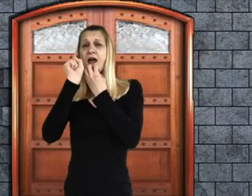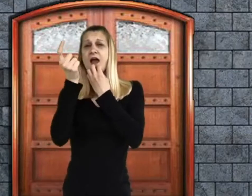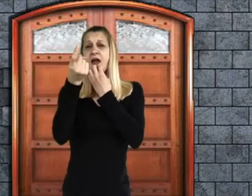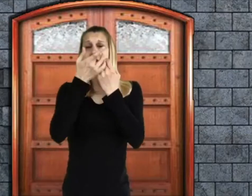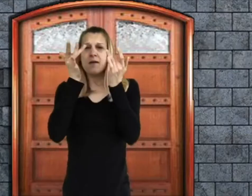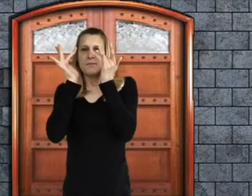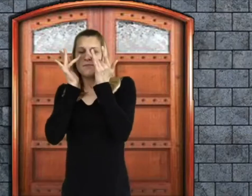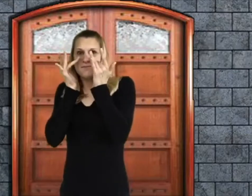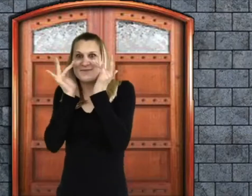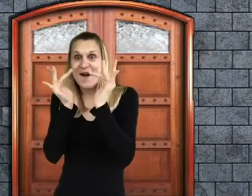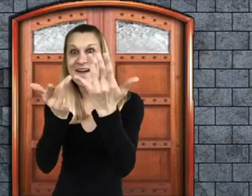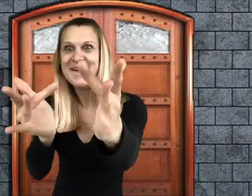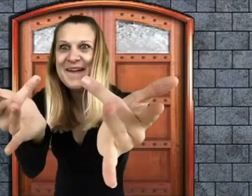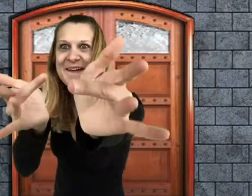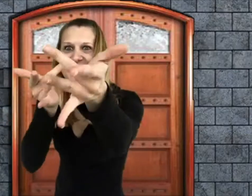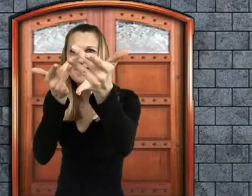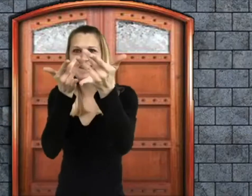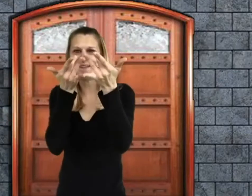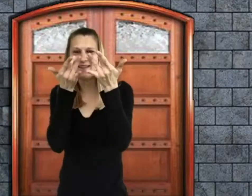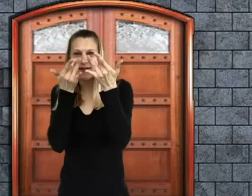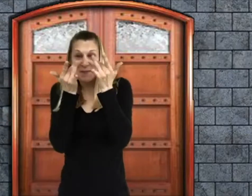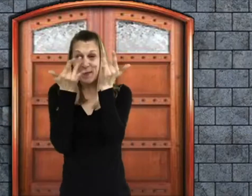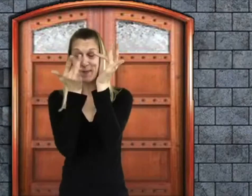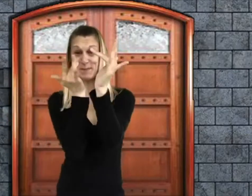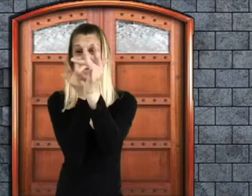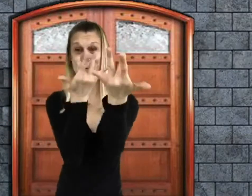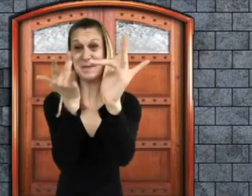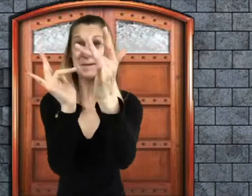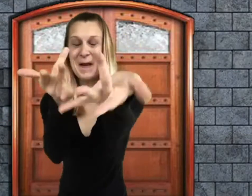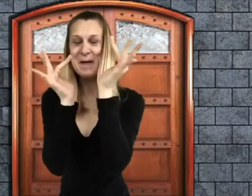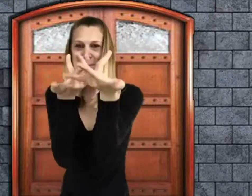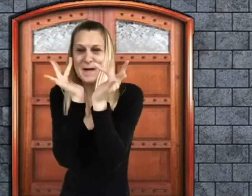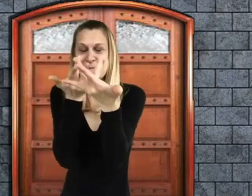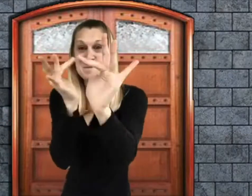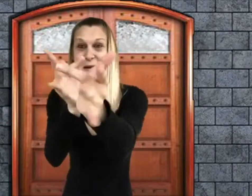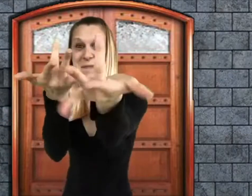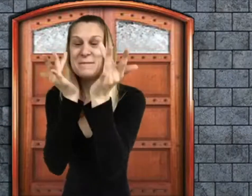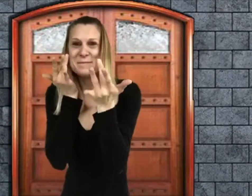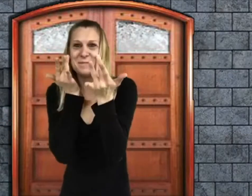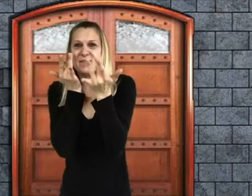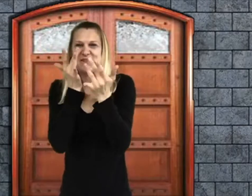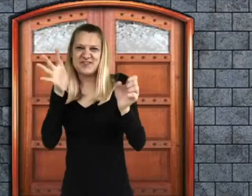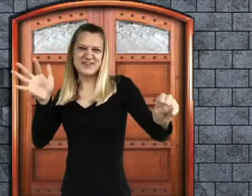And his eyes — his eyes were most marvelously bright. They seemed to be sparkling and twinkling at you all the time.